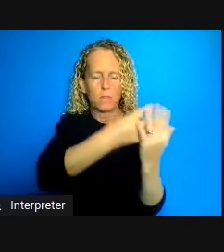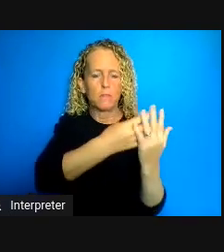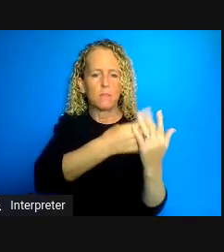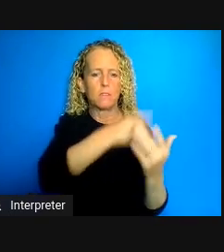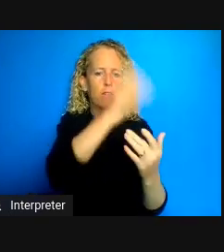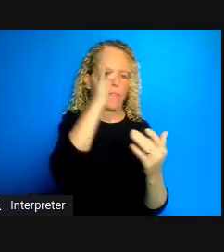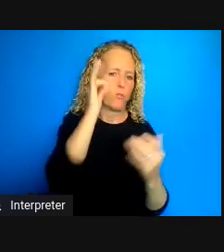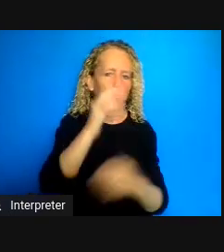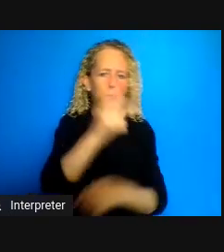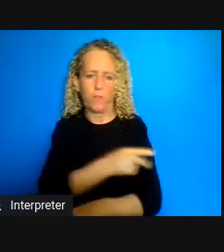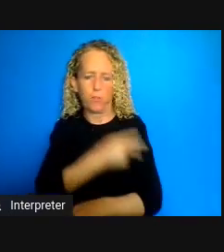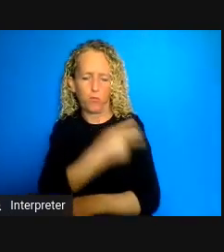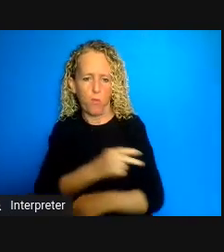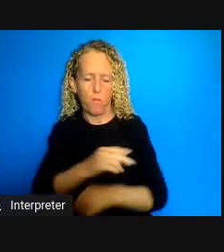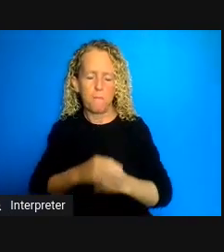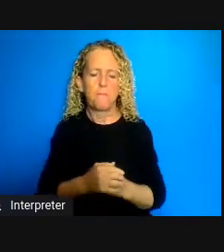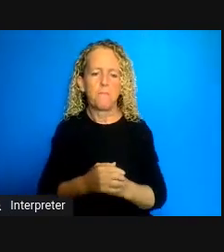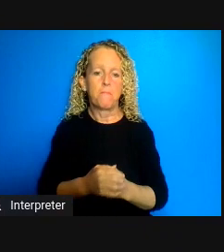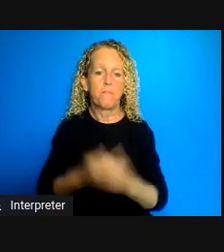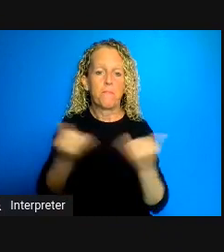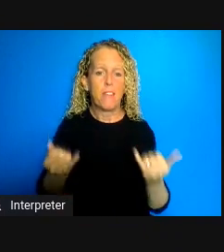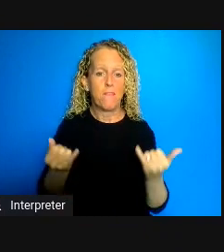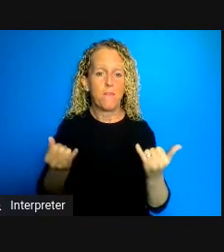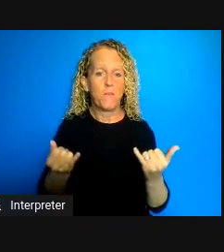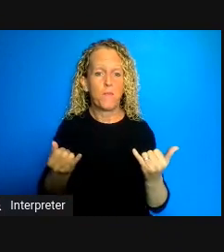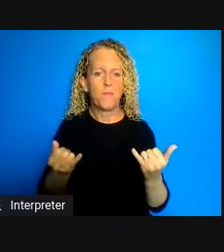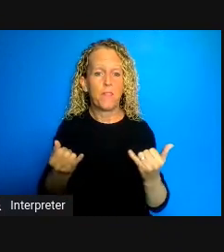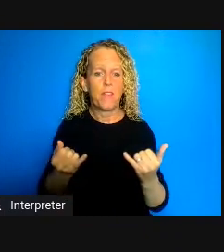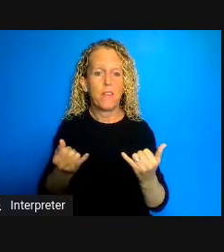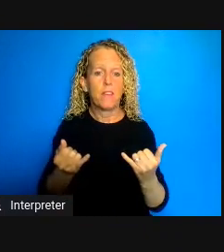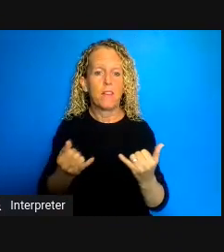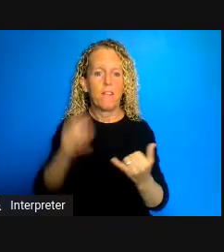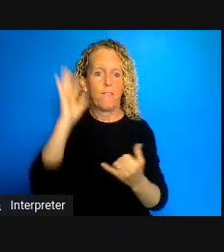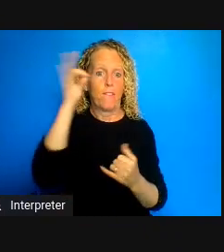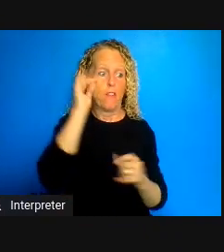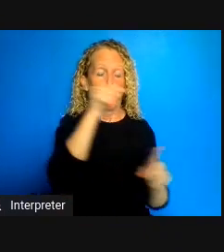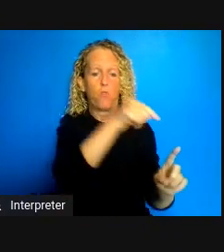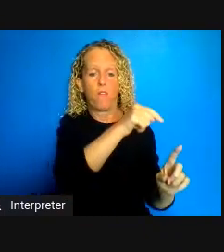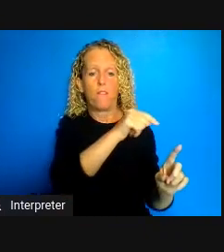people that are related to federal prisons who are infected over 400 those